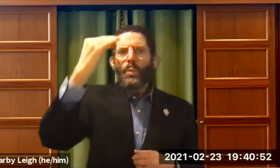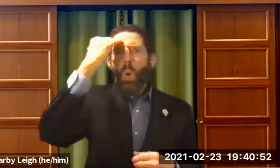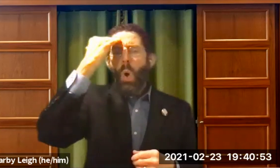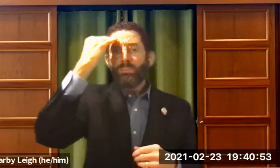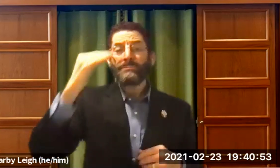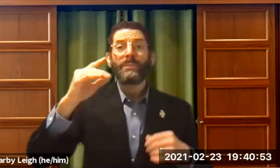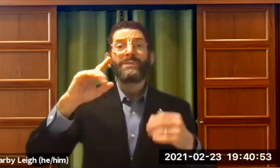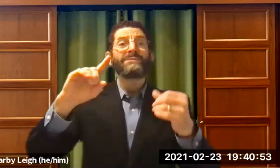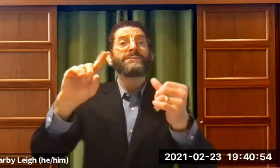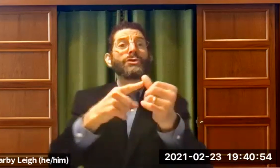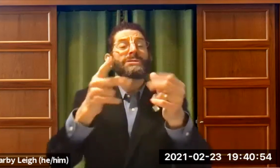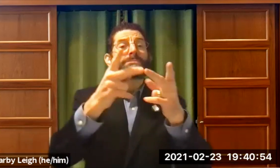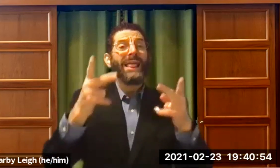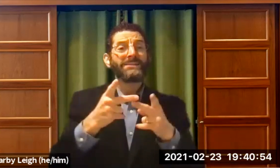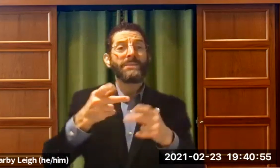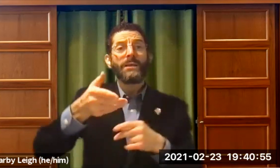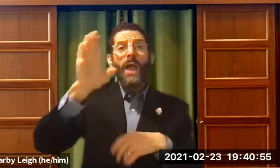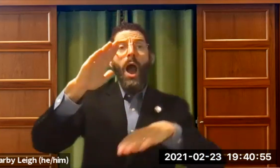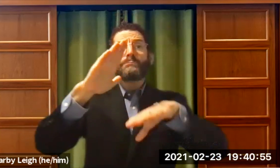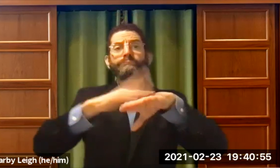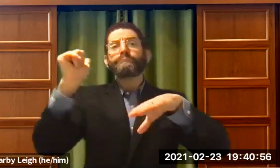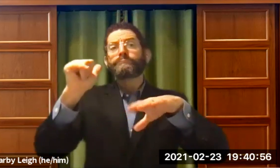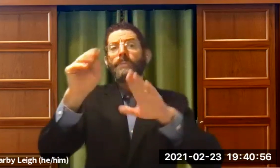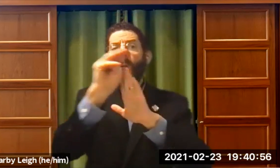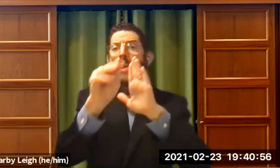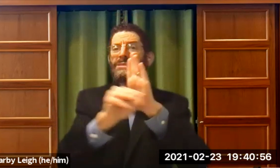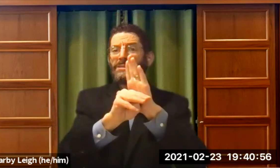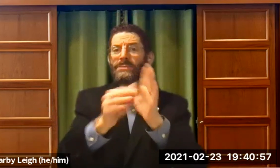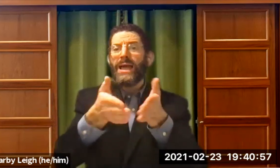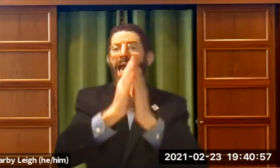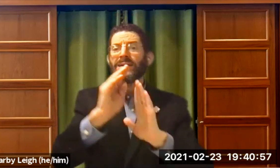Secondly, I want to talk about the first place that